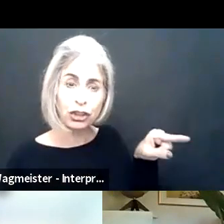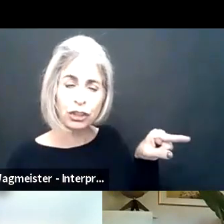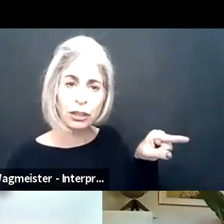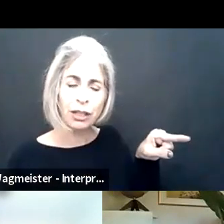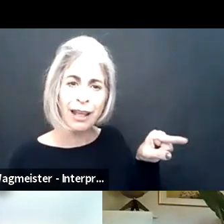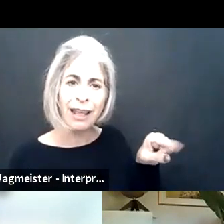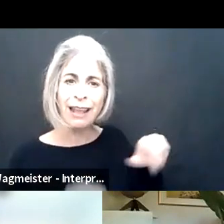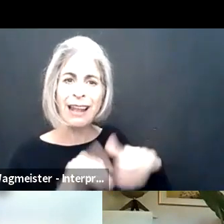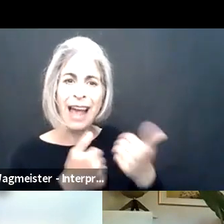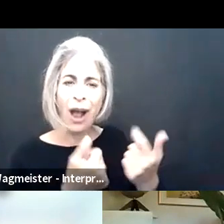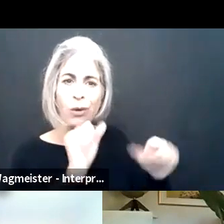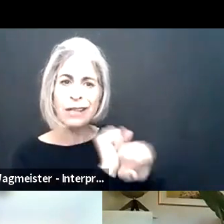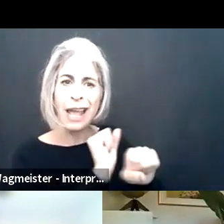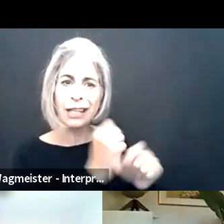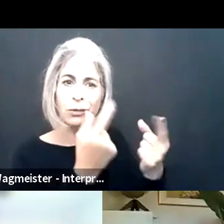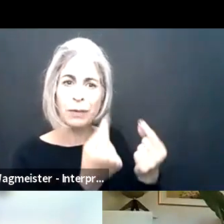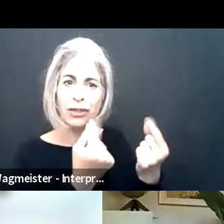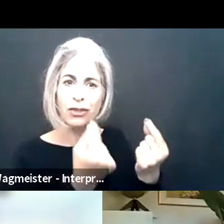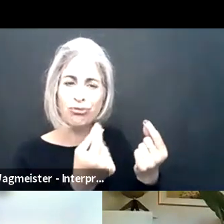we saw so many changes with workplace